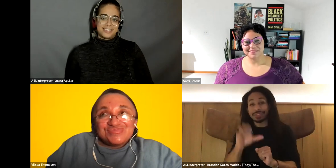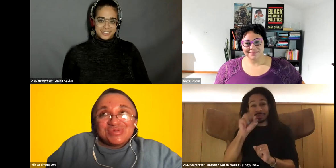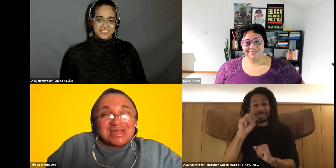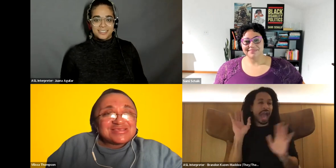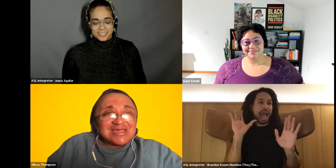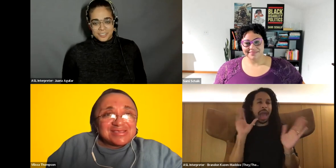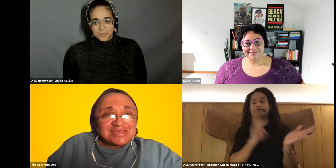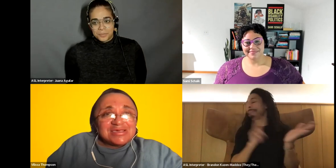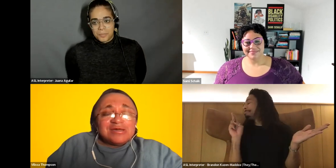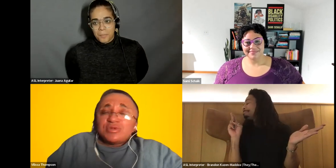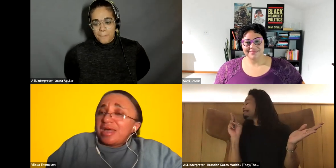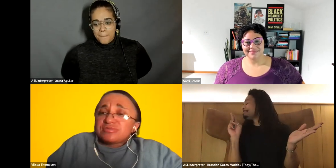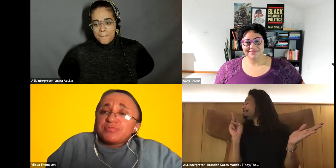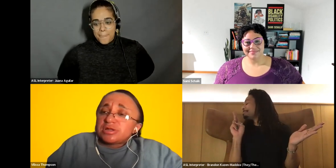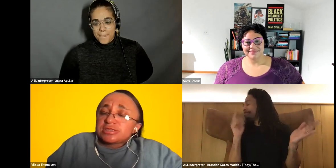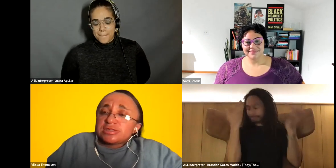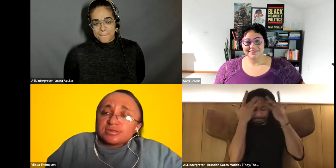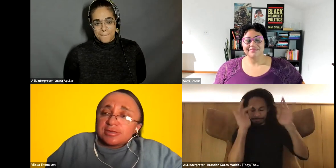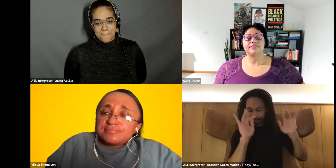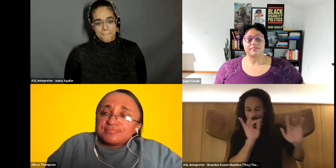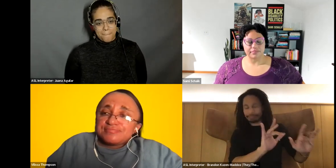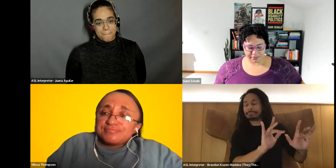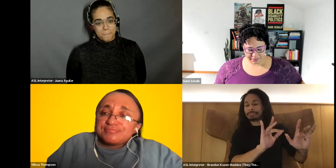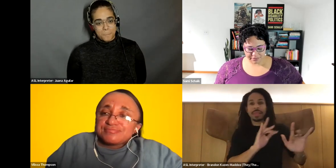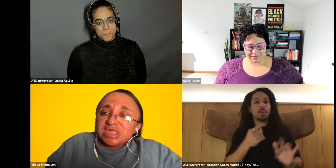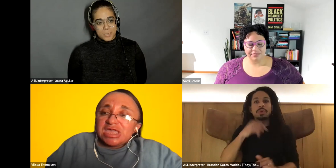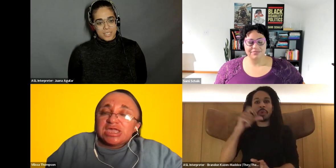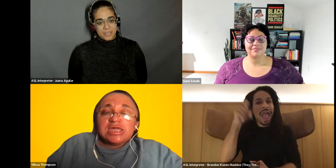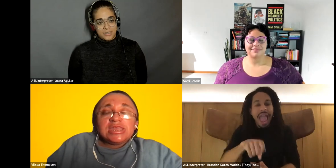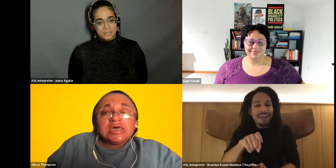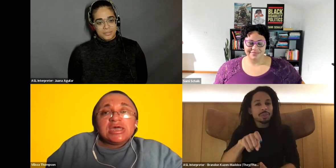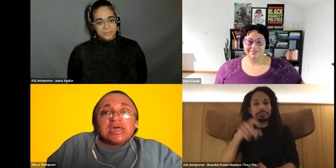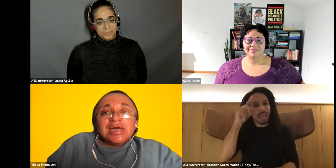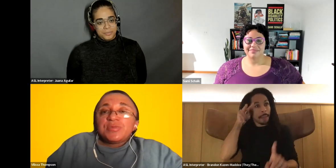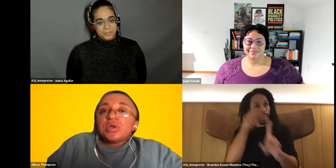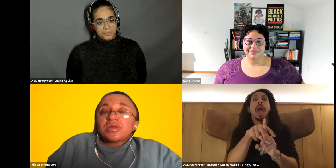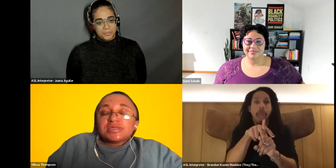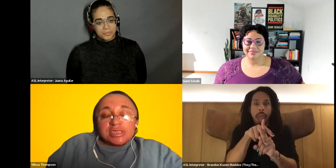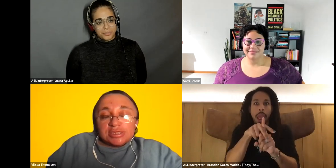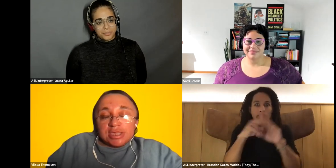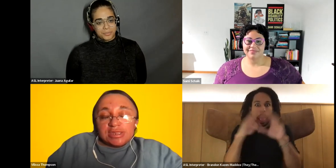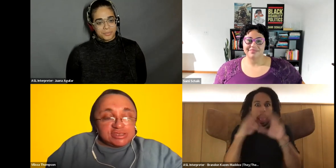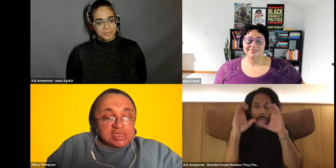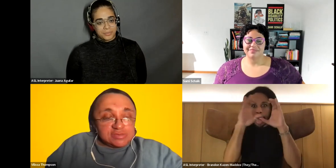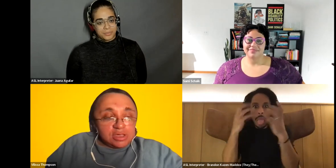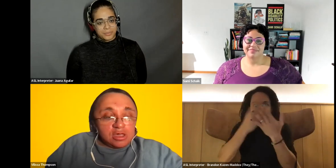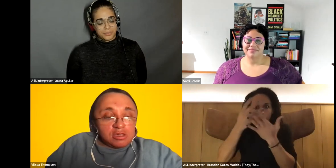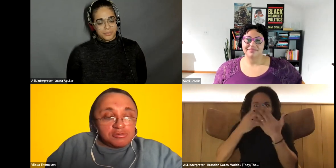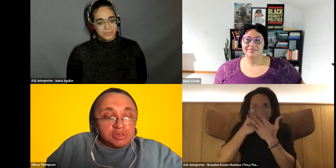Vilissa Thompson: Realize that you don't have to be plugged enough time. and I think we all can take an assessment of